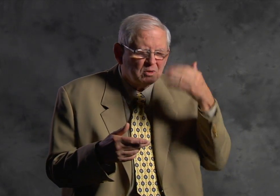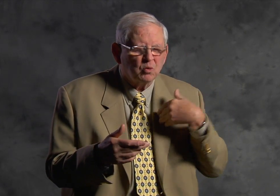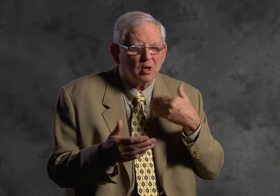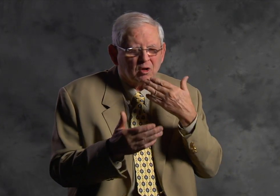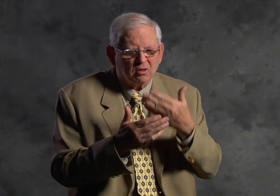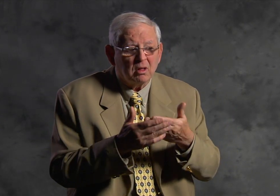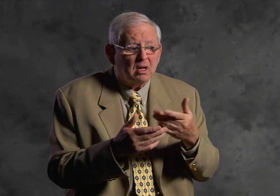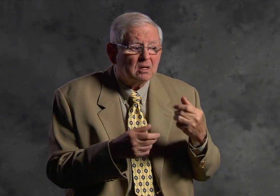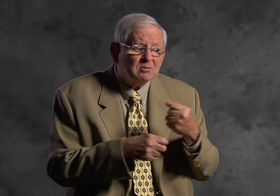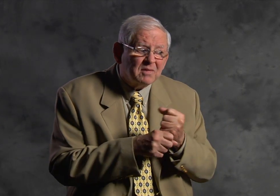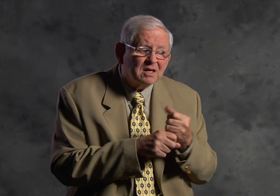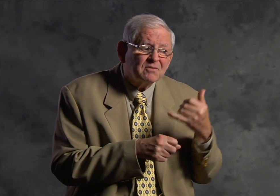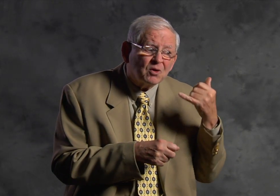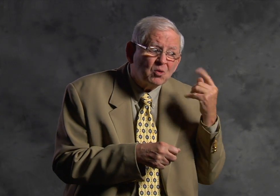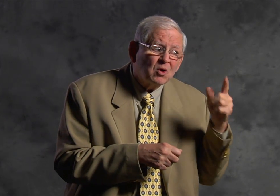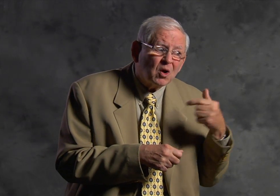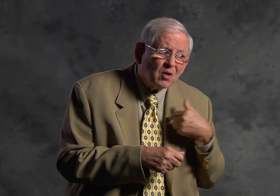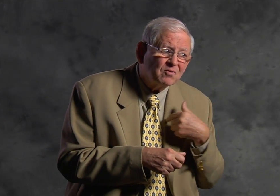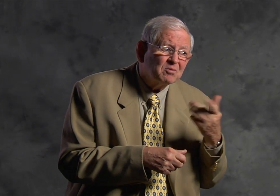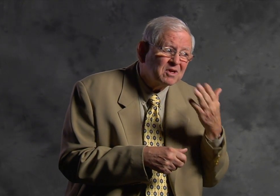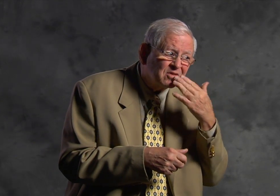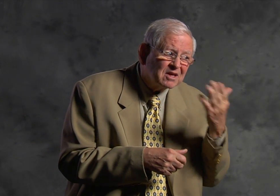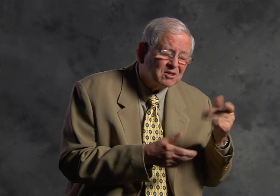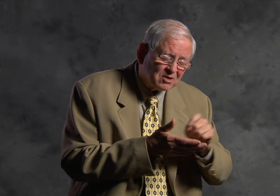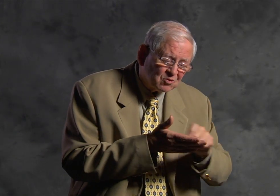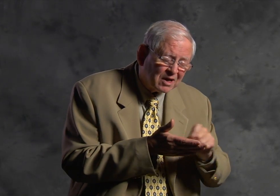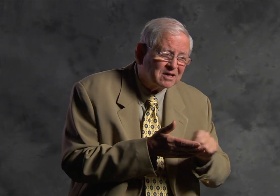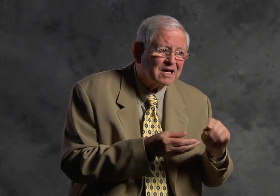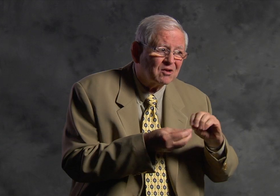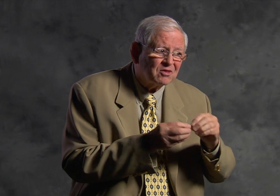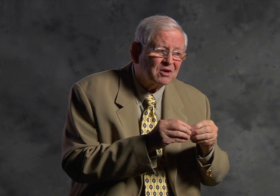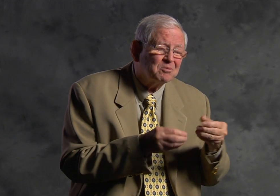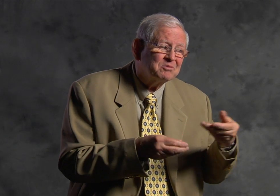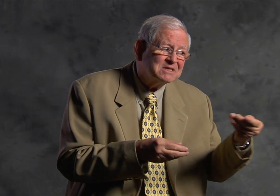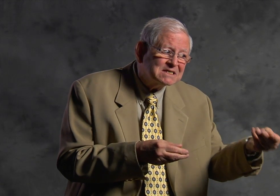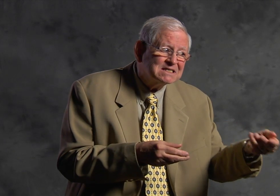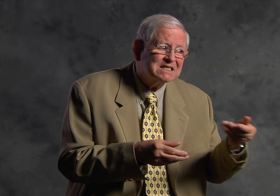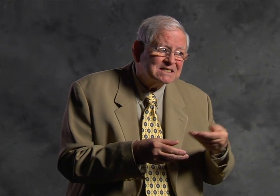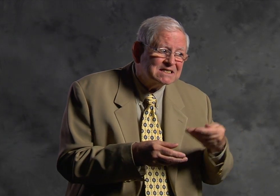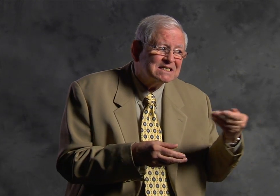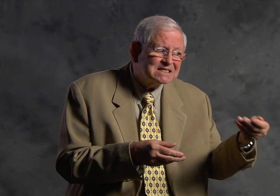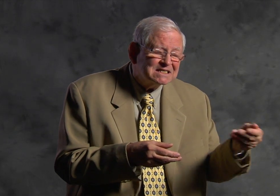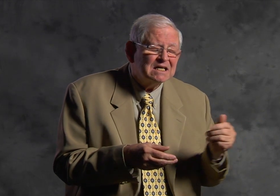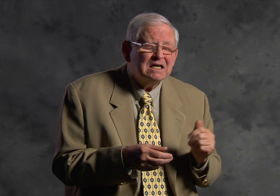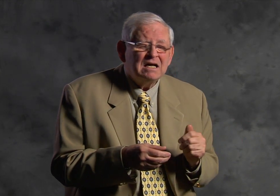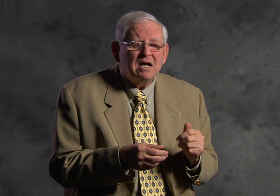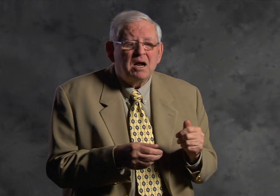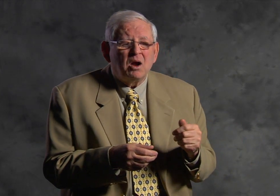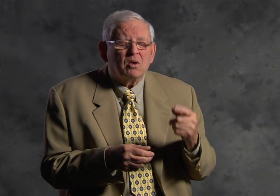people who knew me well if they would mind making a phone call. I would write out the number for them and they would do me a